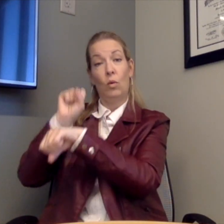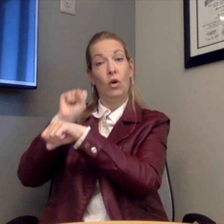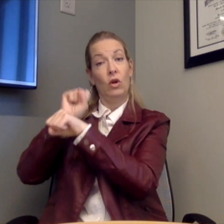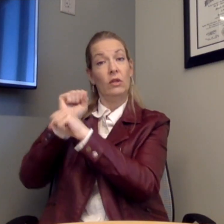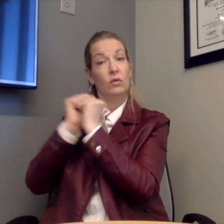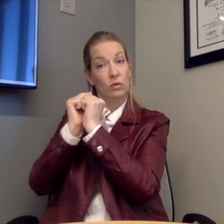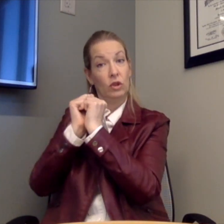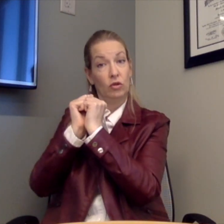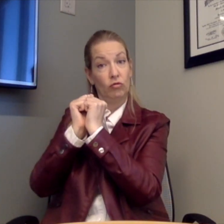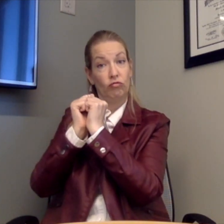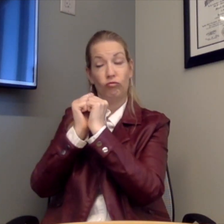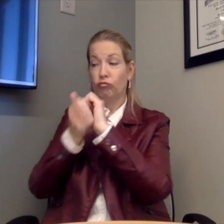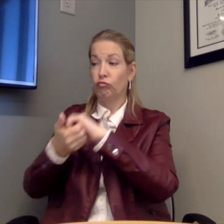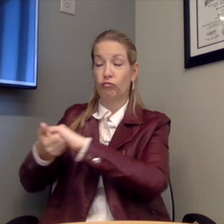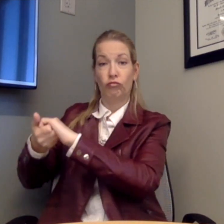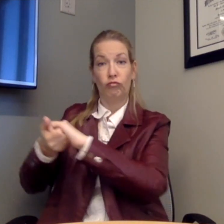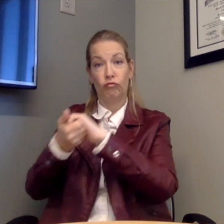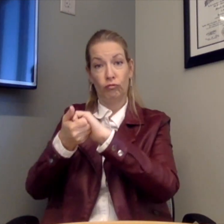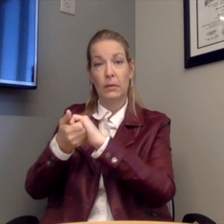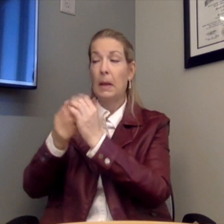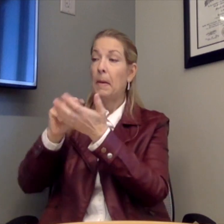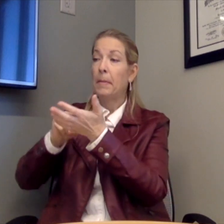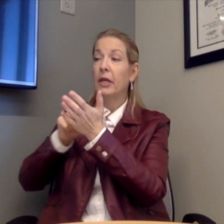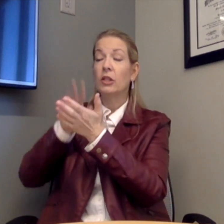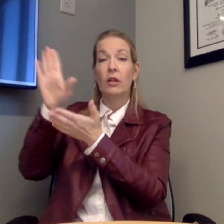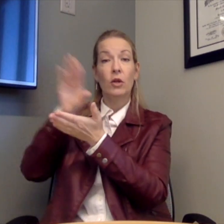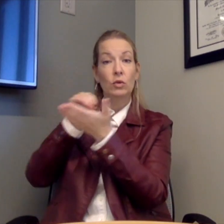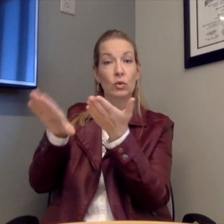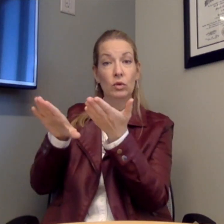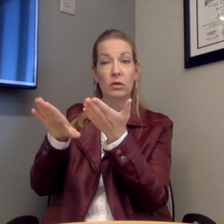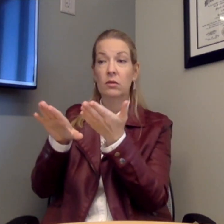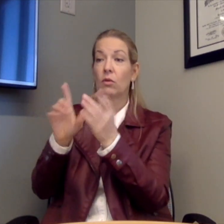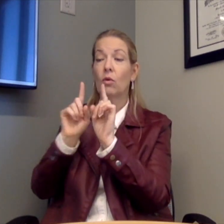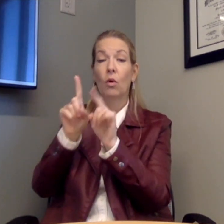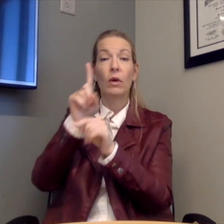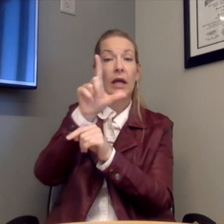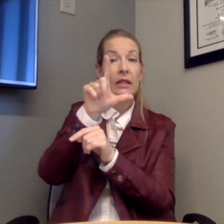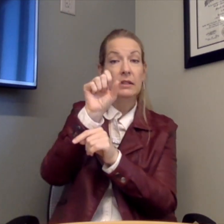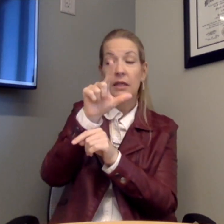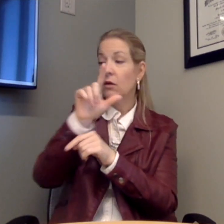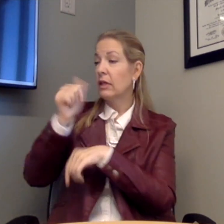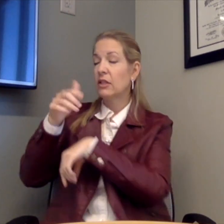programs working together. Collaborating. Meaning their students will go to an LSL